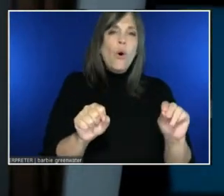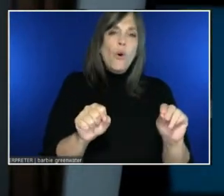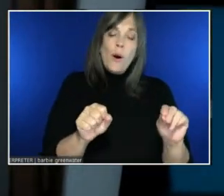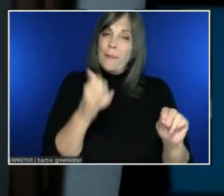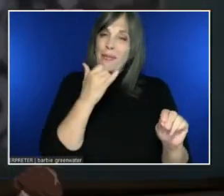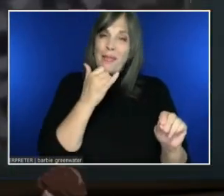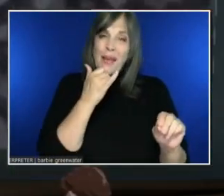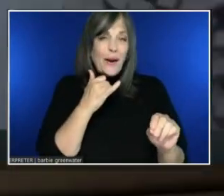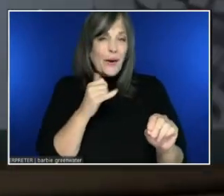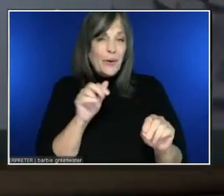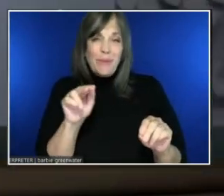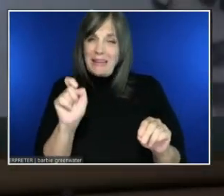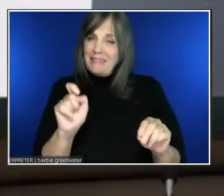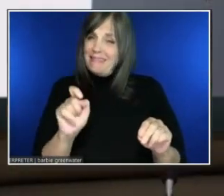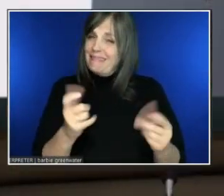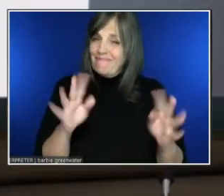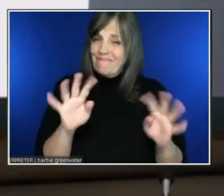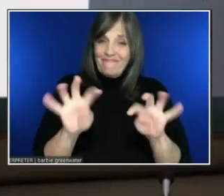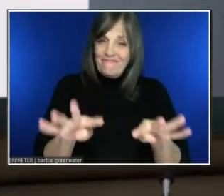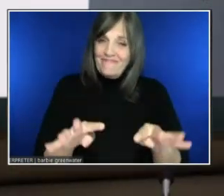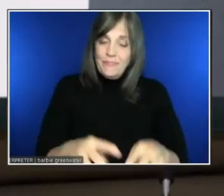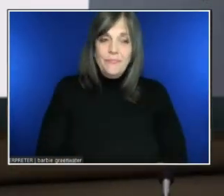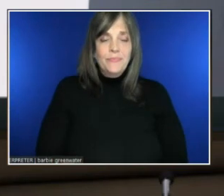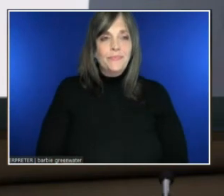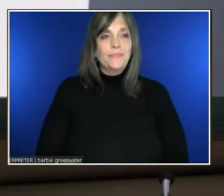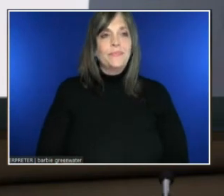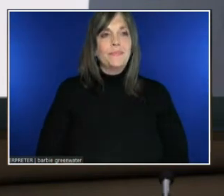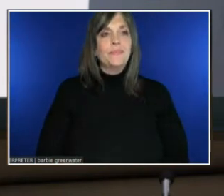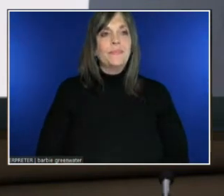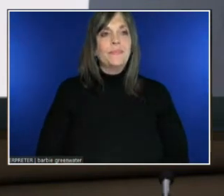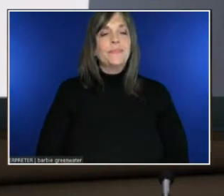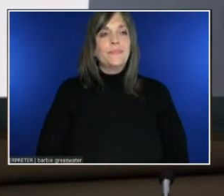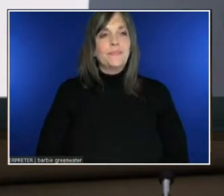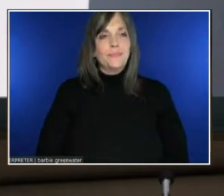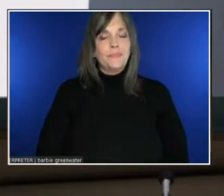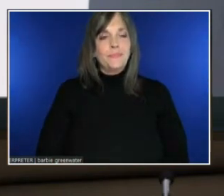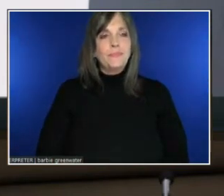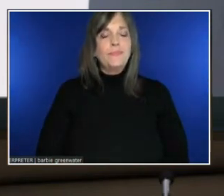How has AltSpace managed to add all these deep speech models without creating lag?